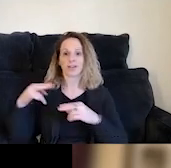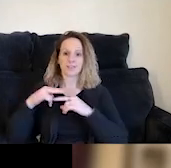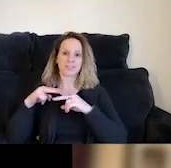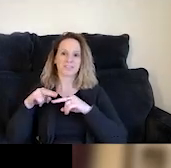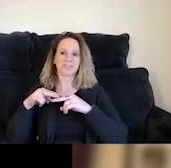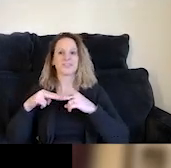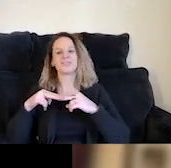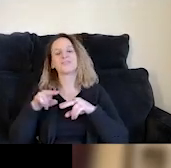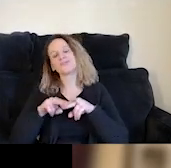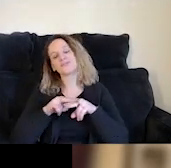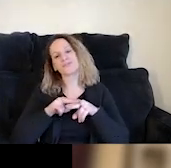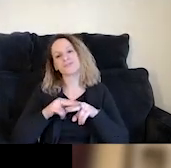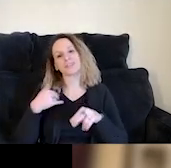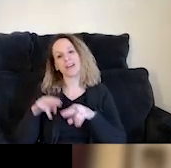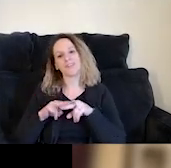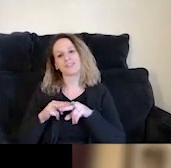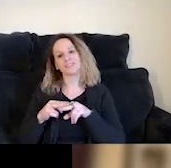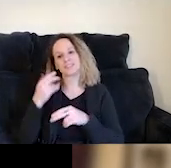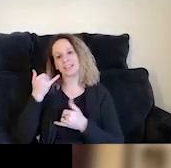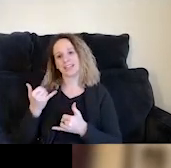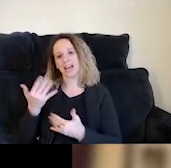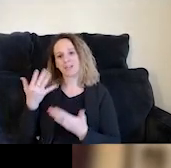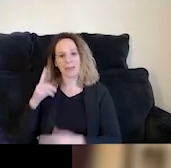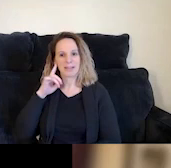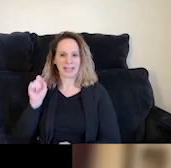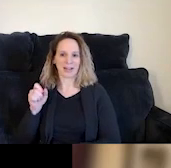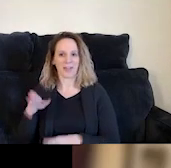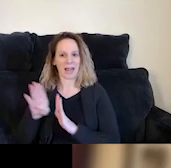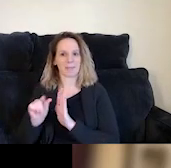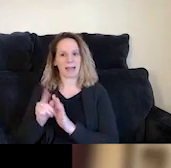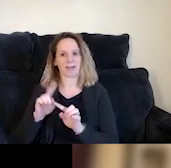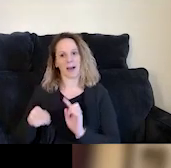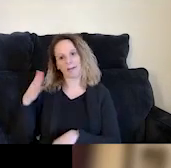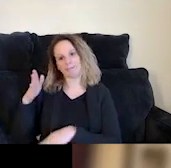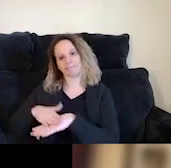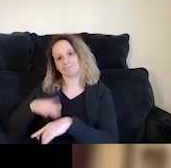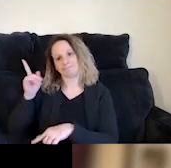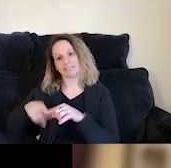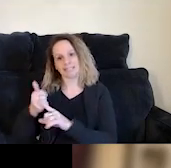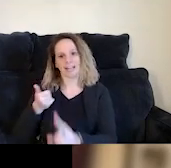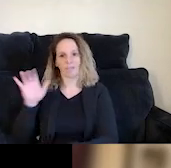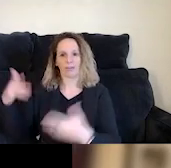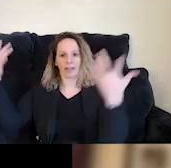and so we have a train coming by now. And there's no way to avoid it. We don't have other spaces here,